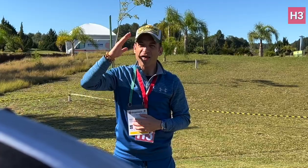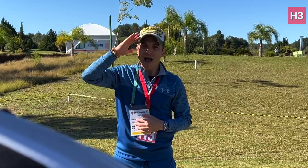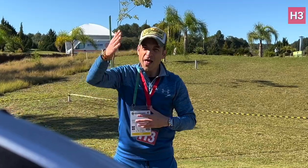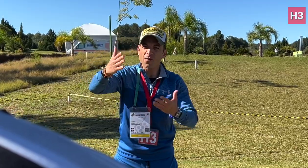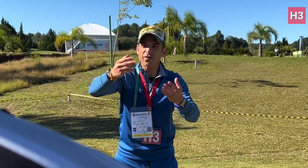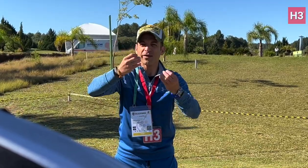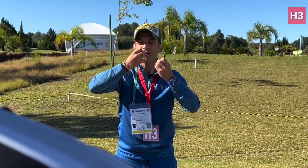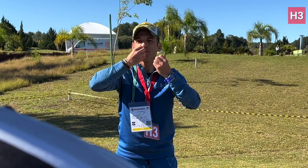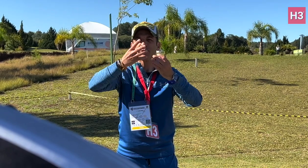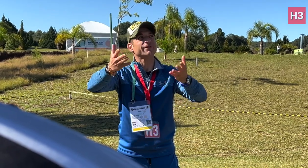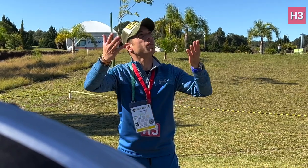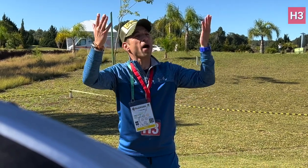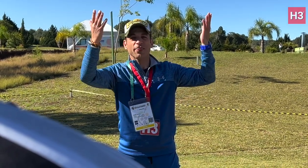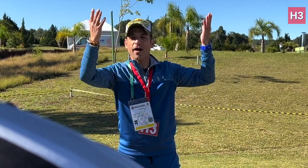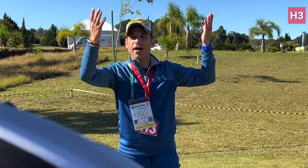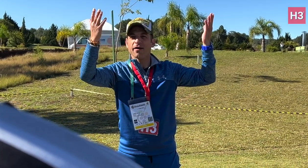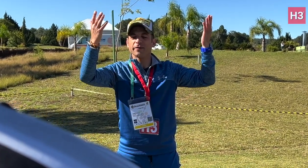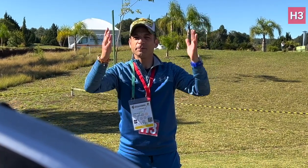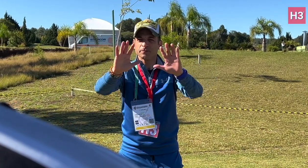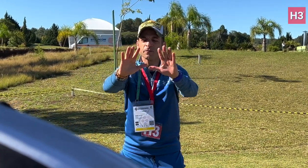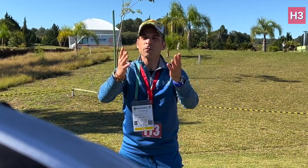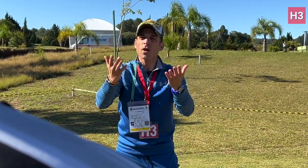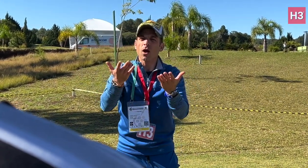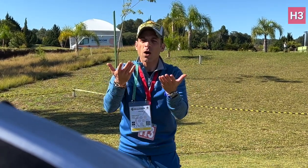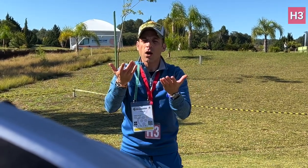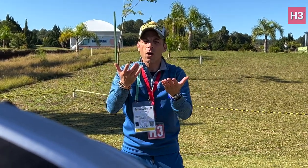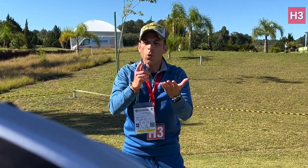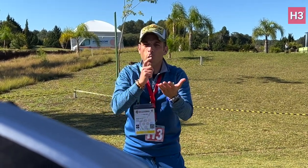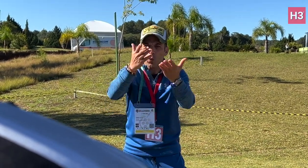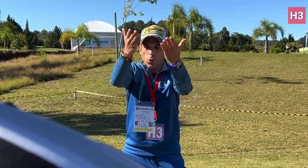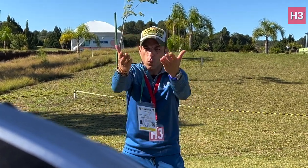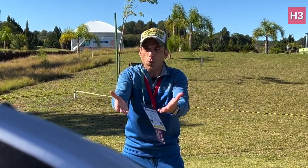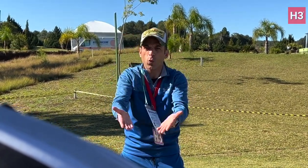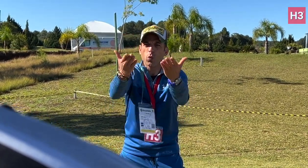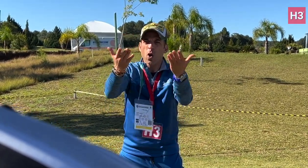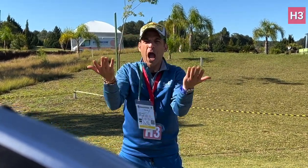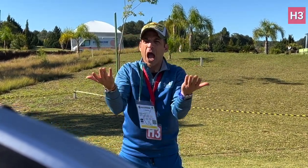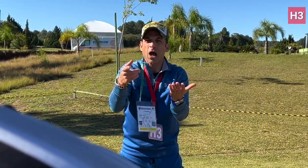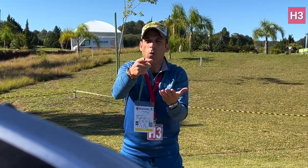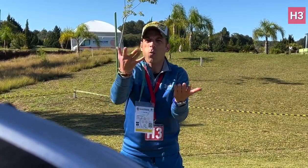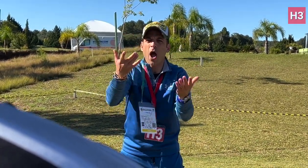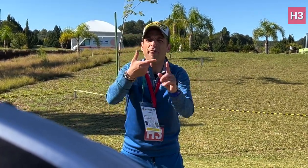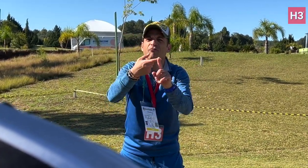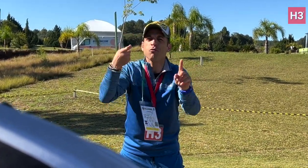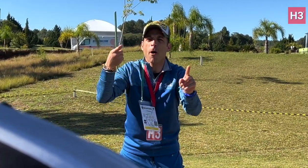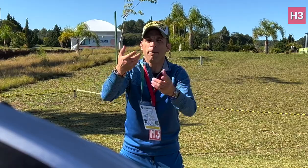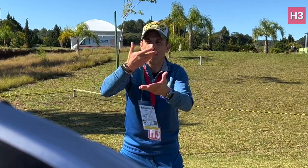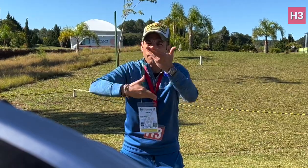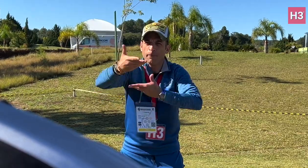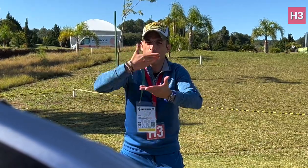Hello! Thanks to this wonderful weather. Can you tell us more about yourself?